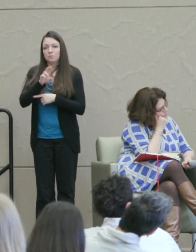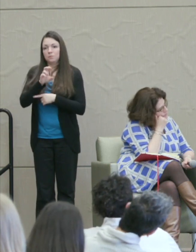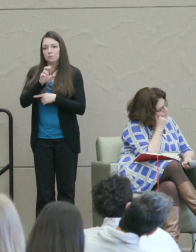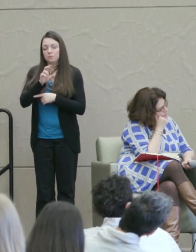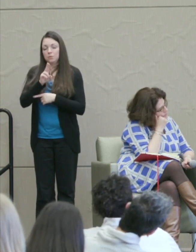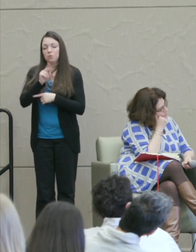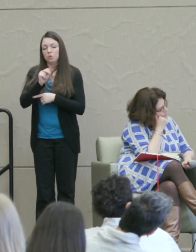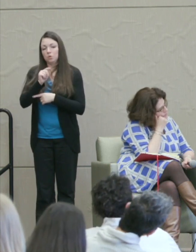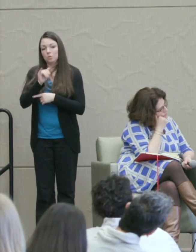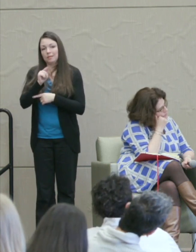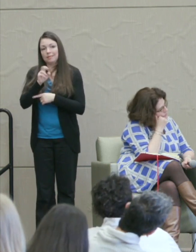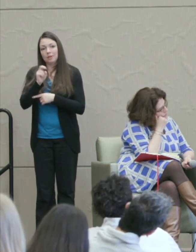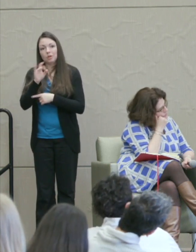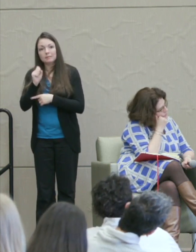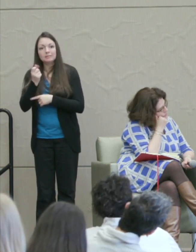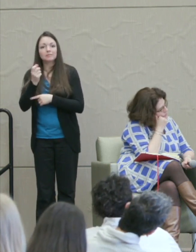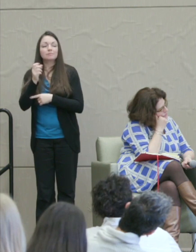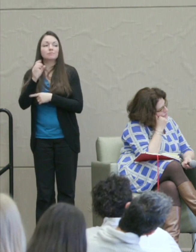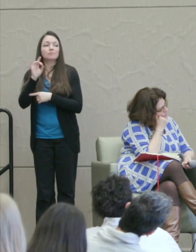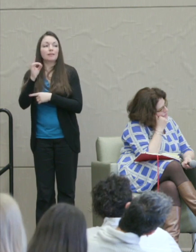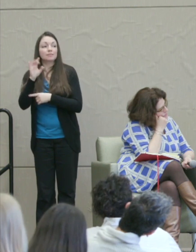But the retributive paradigm is dominant.